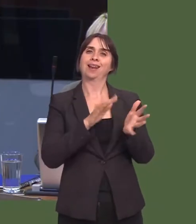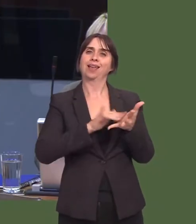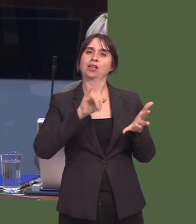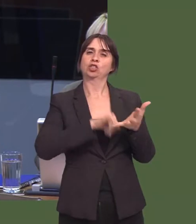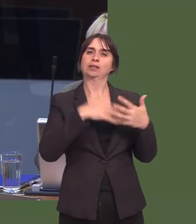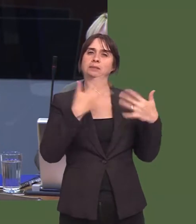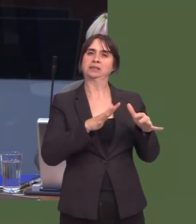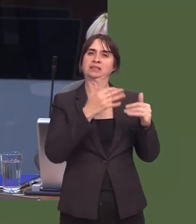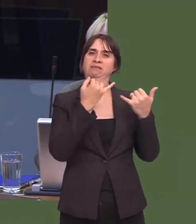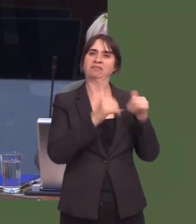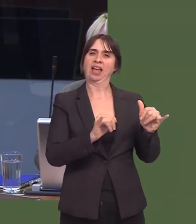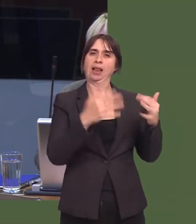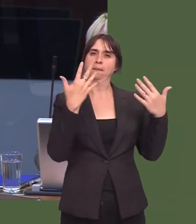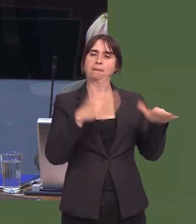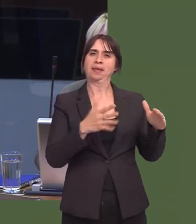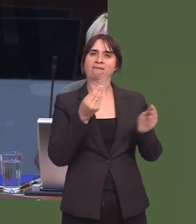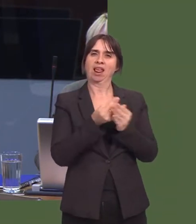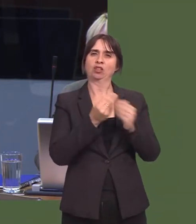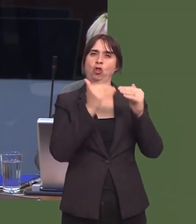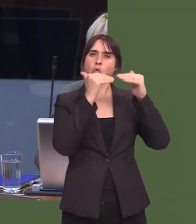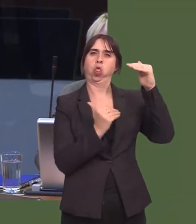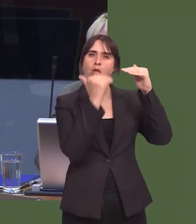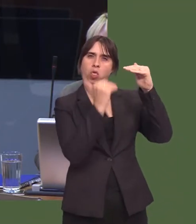to break even over the three-year financial period.